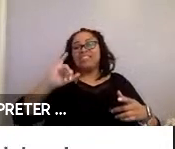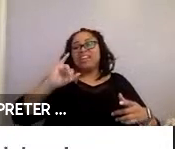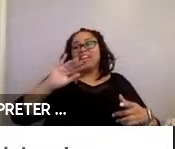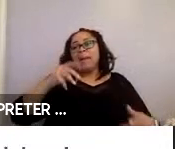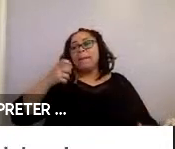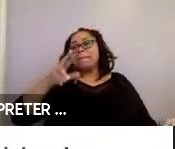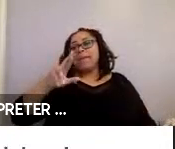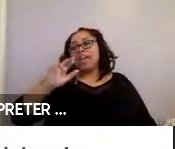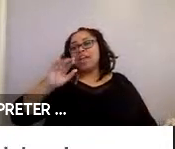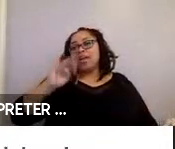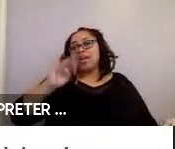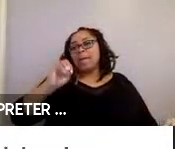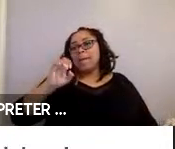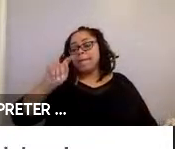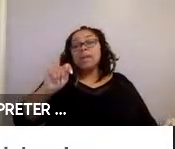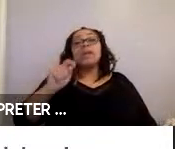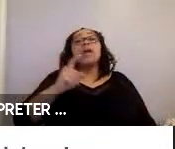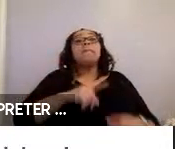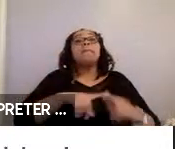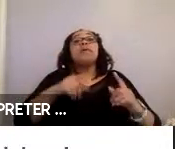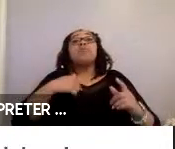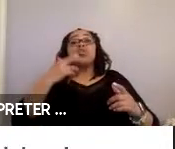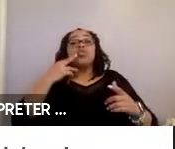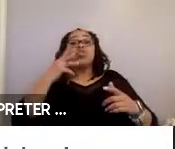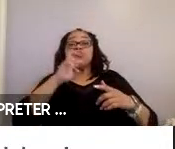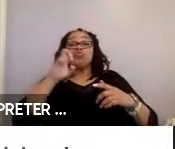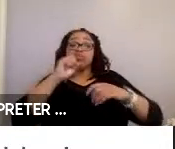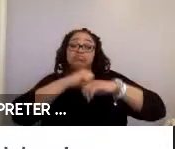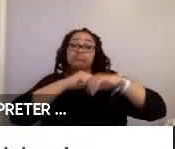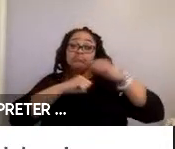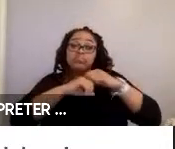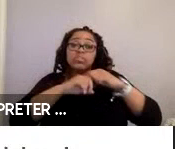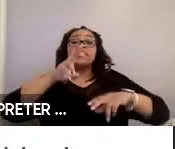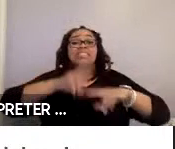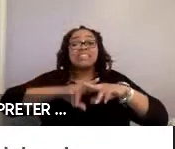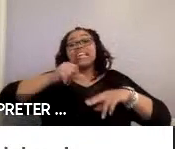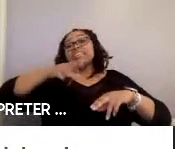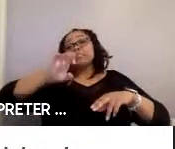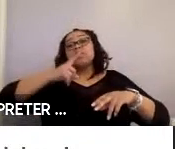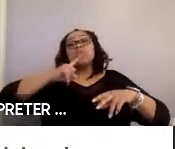have also learned that, a reconfigurable seating space will need to accommodate a wide range